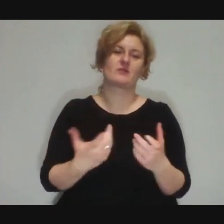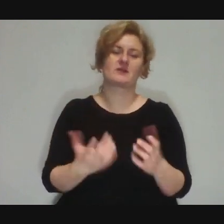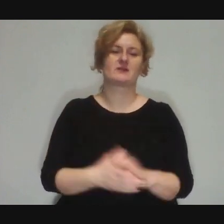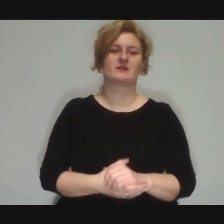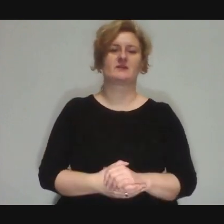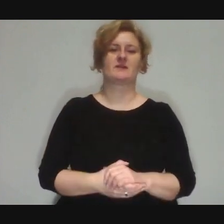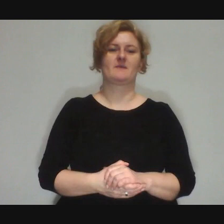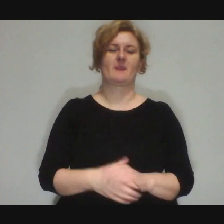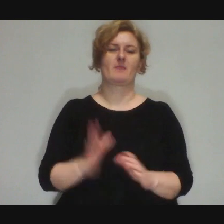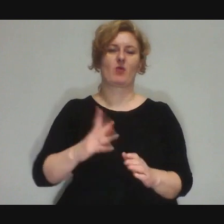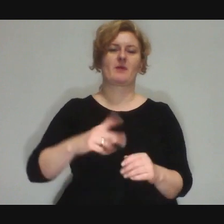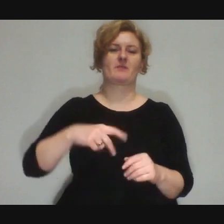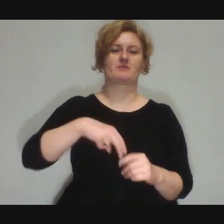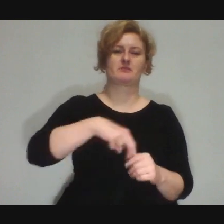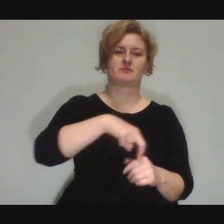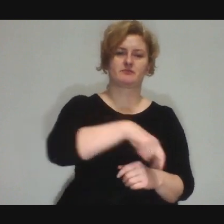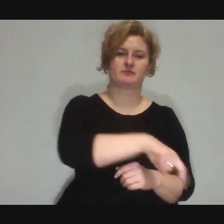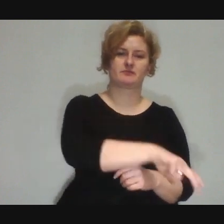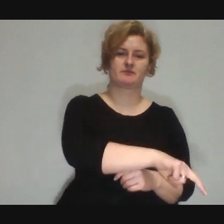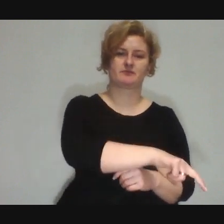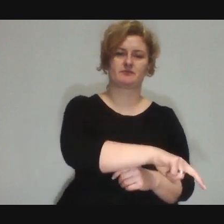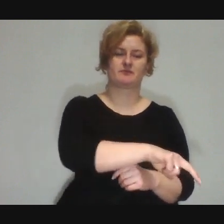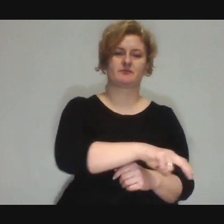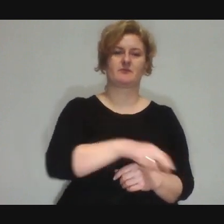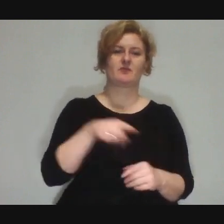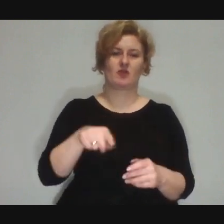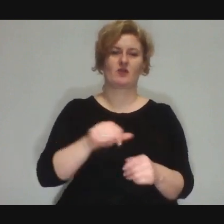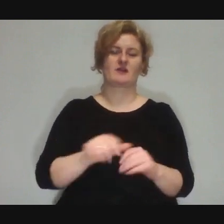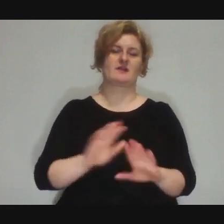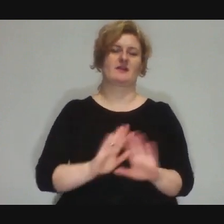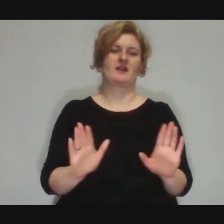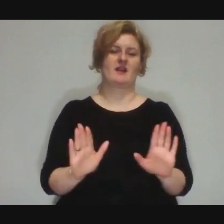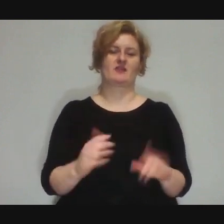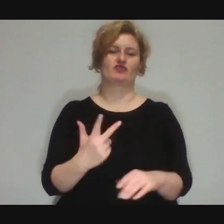and get off the stage. And these are the three elements.